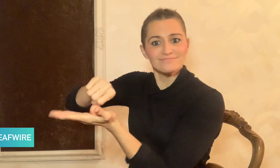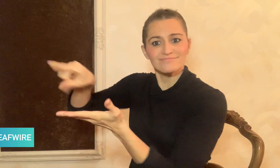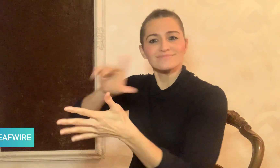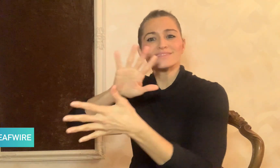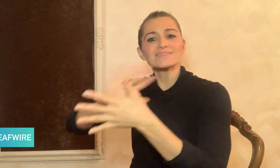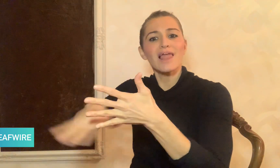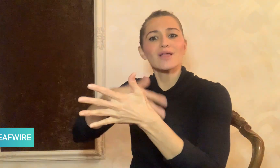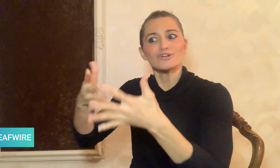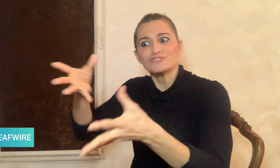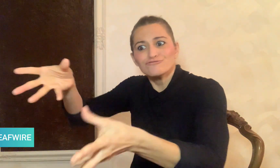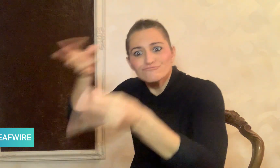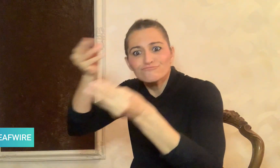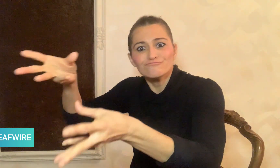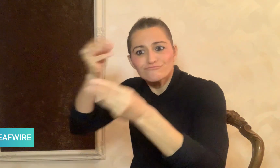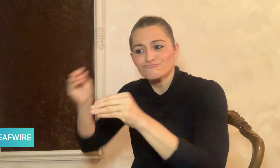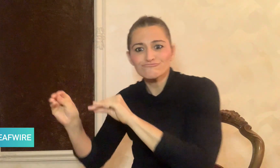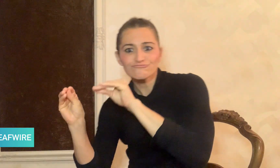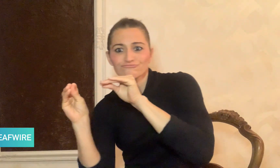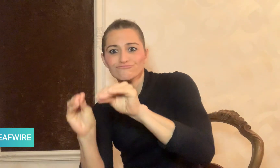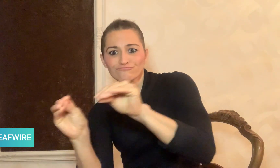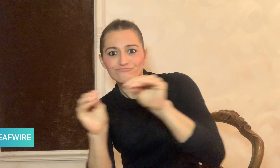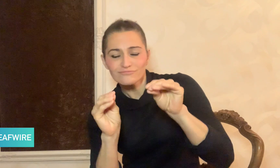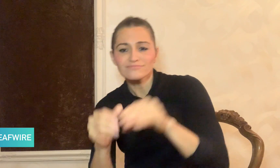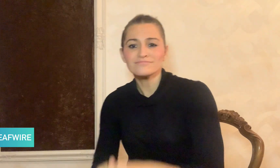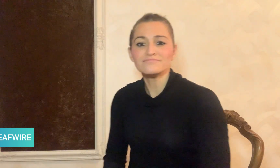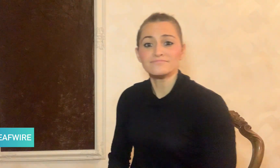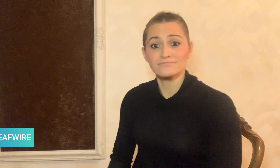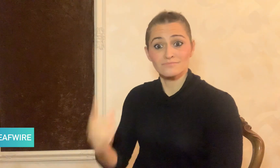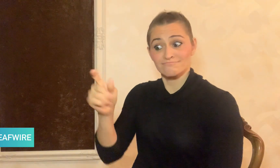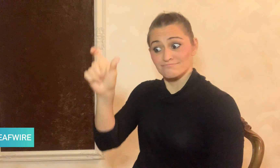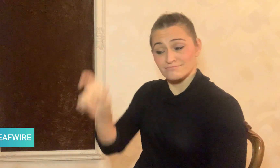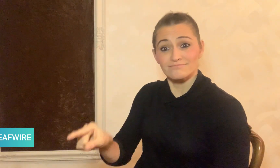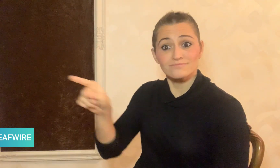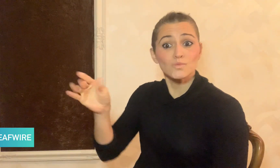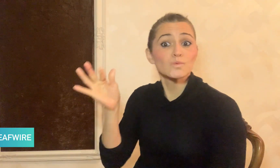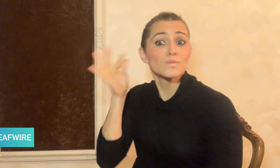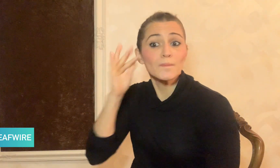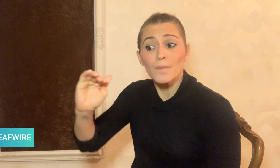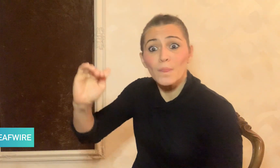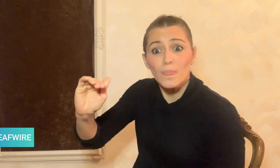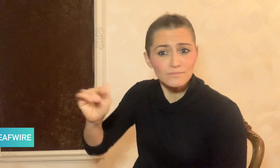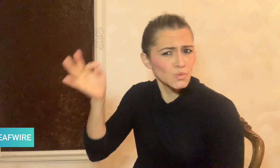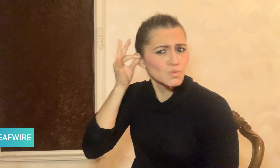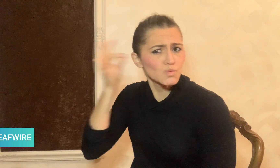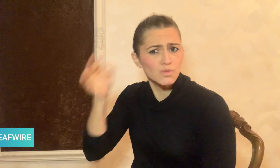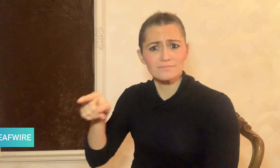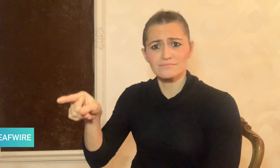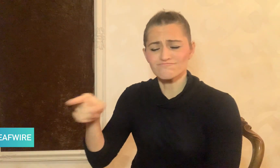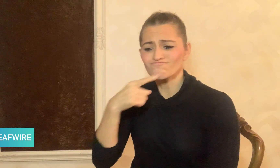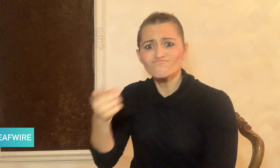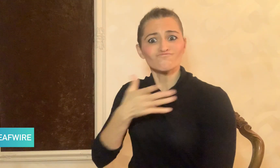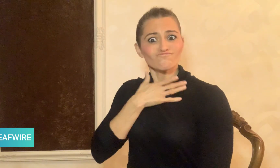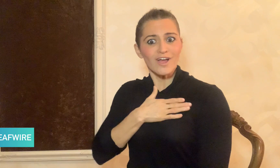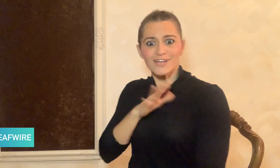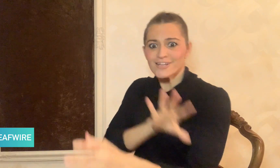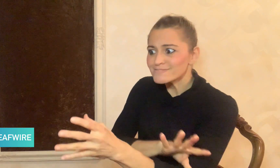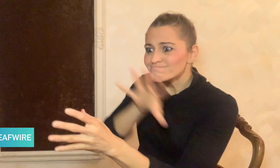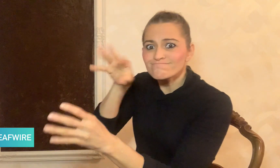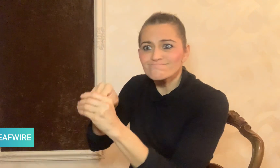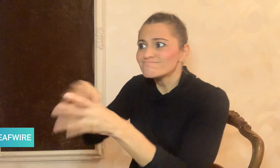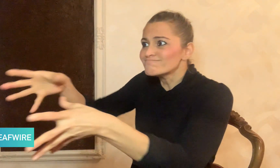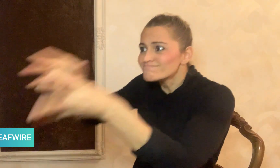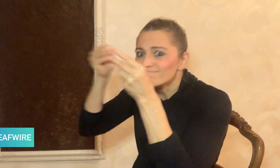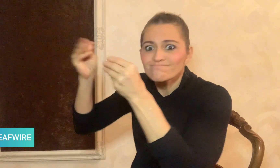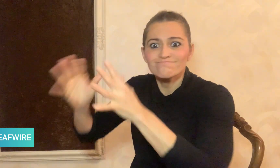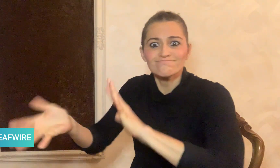sign language classes. A hearing girl said she joined the class